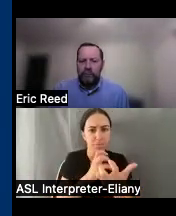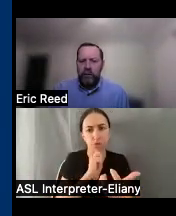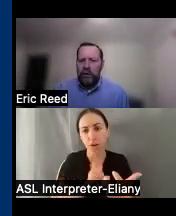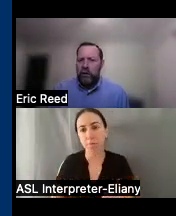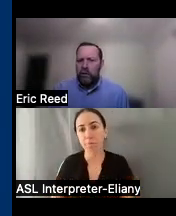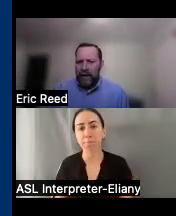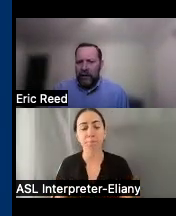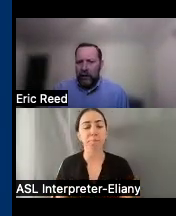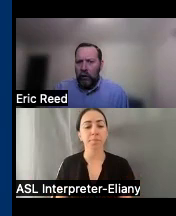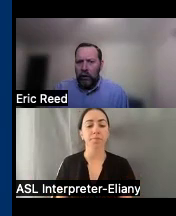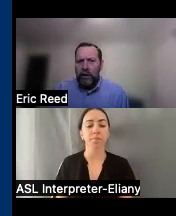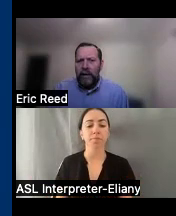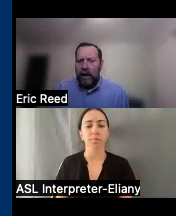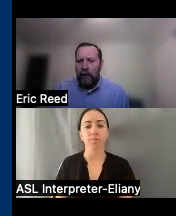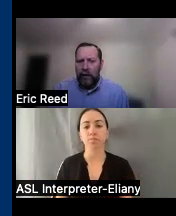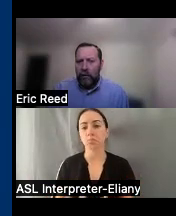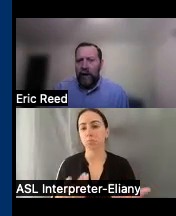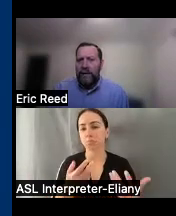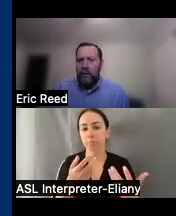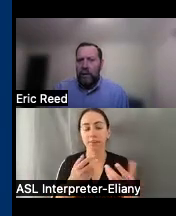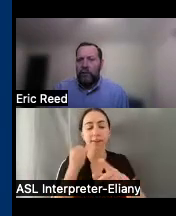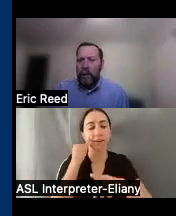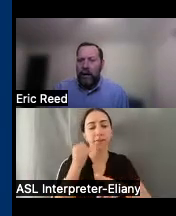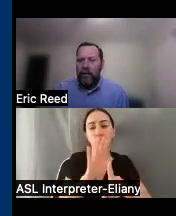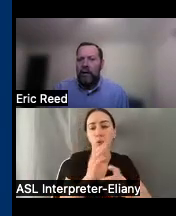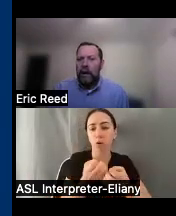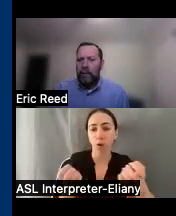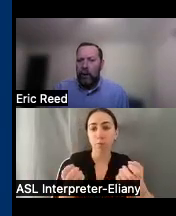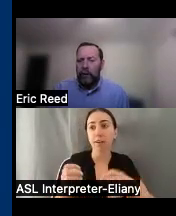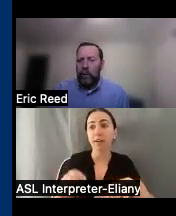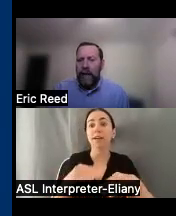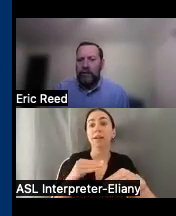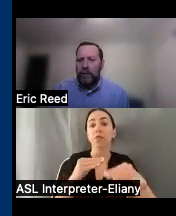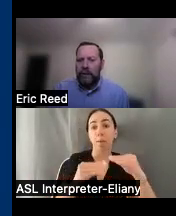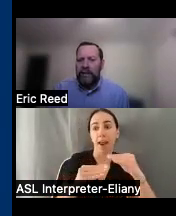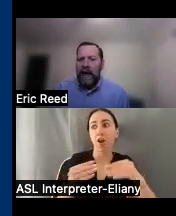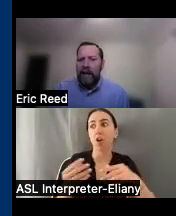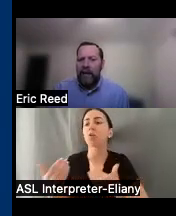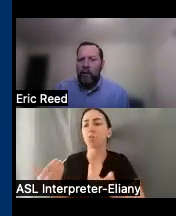you can use it as a loner if your device is being repaired hopefully we have something in stock that